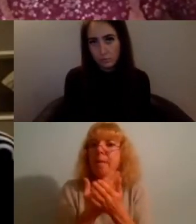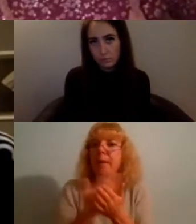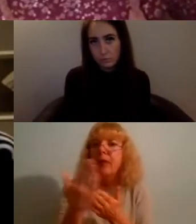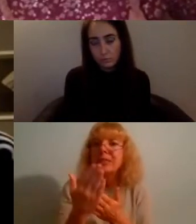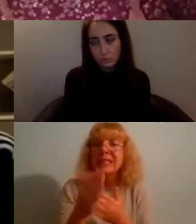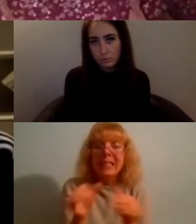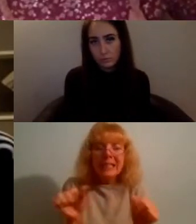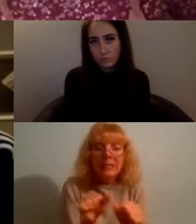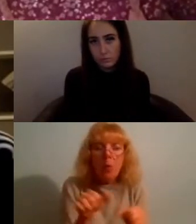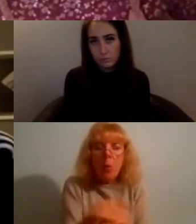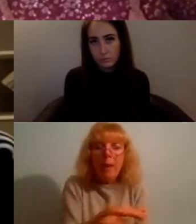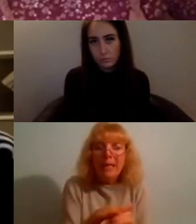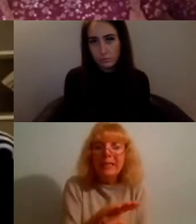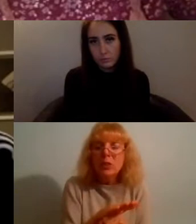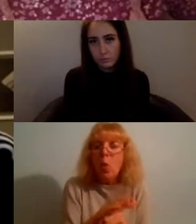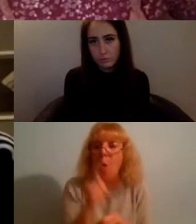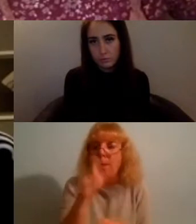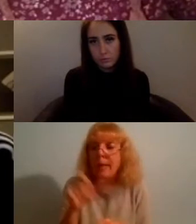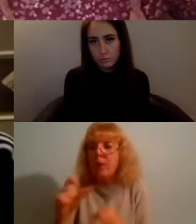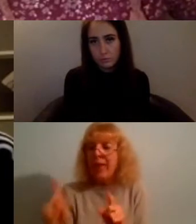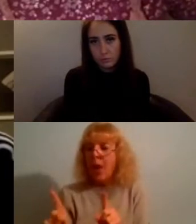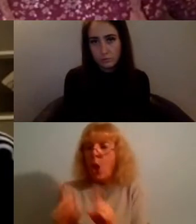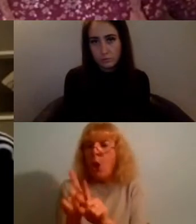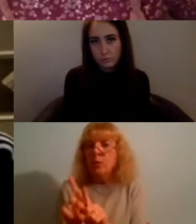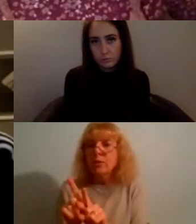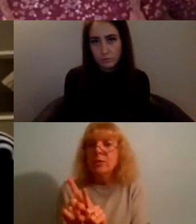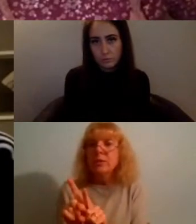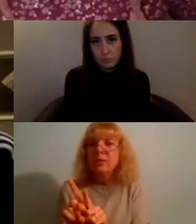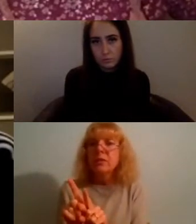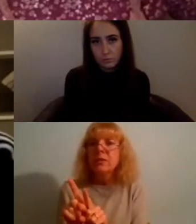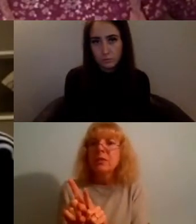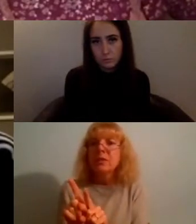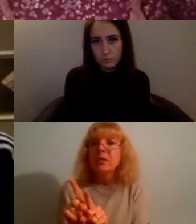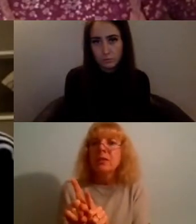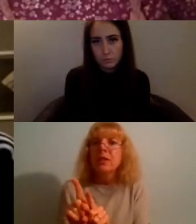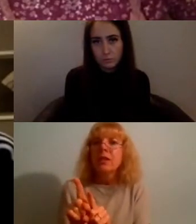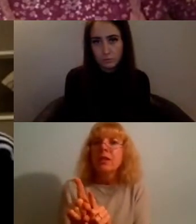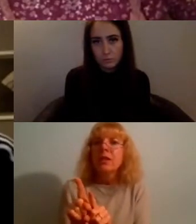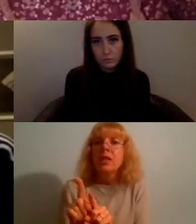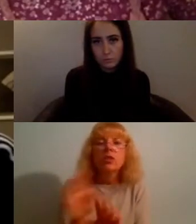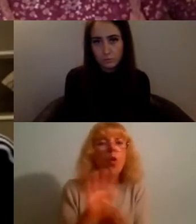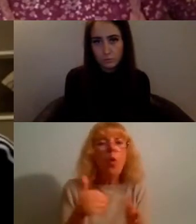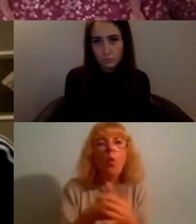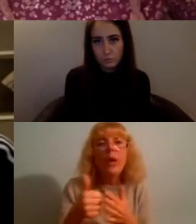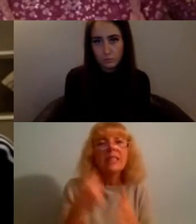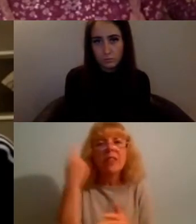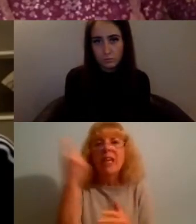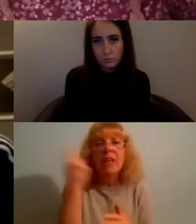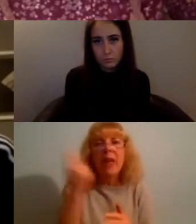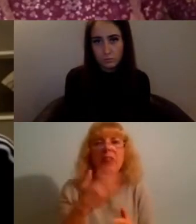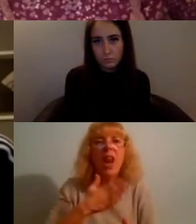that are close to you or just not always thinking about the likes and where it's going is what i'm